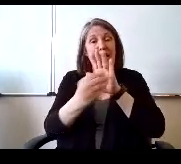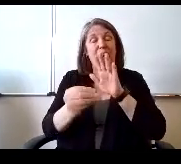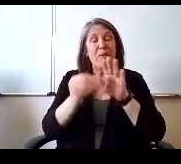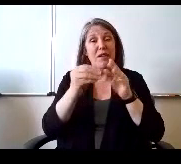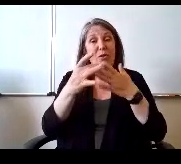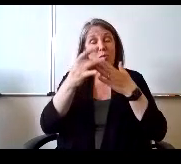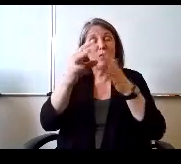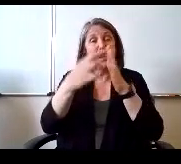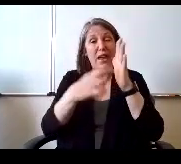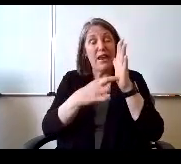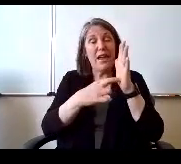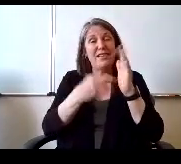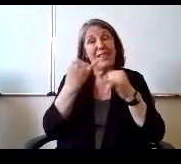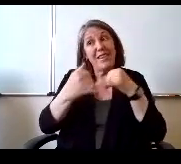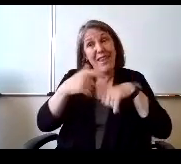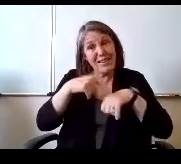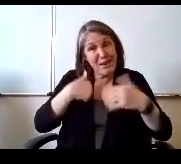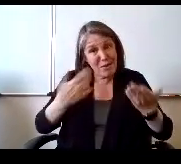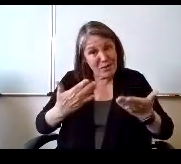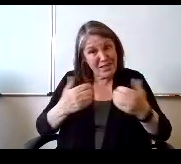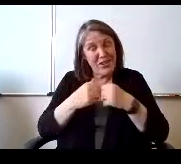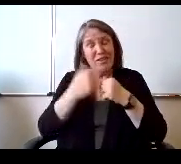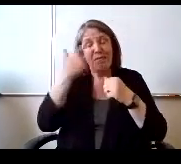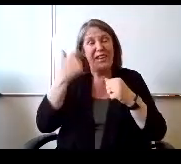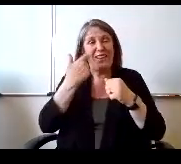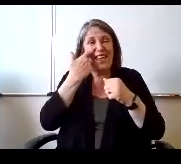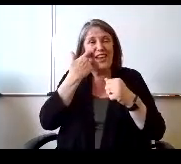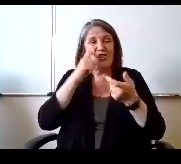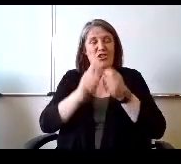guidelines at the last time I was here, 'cause they had just changed on Valentine's Day.